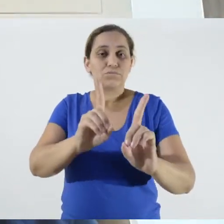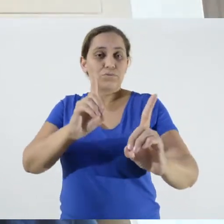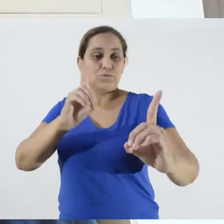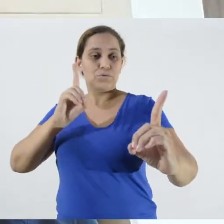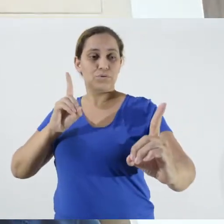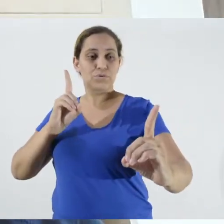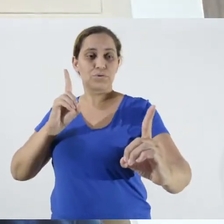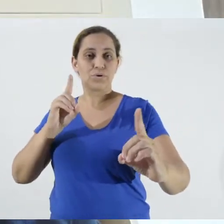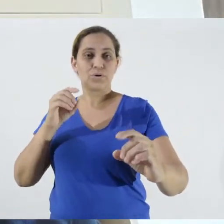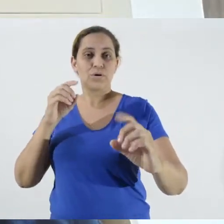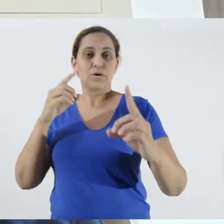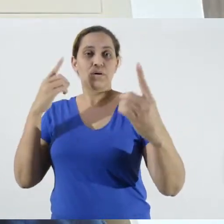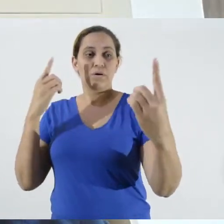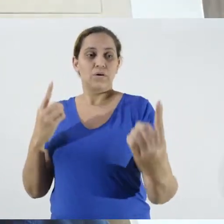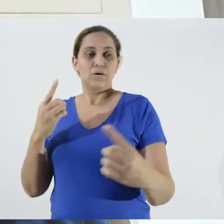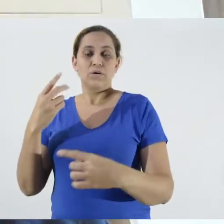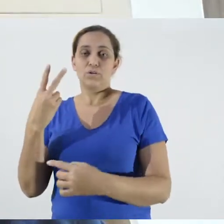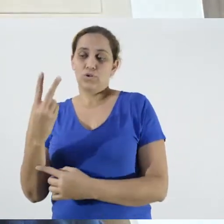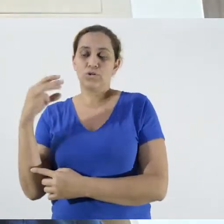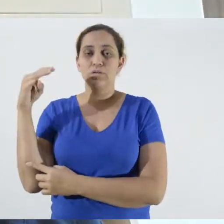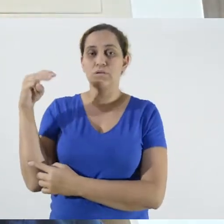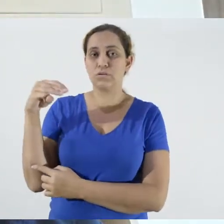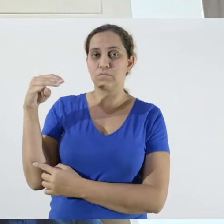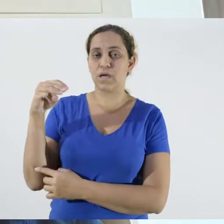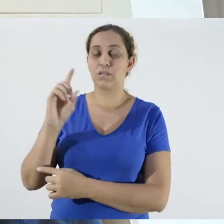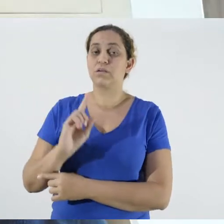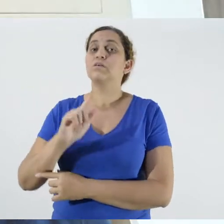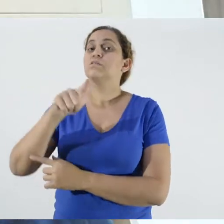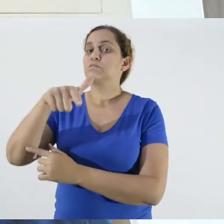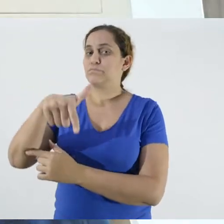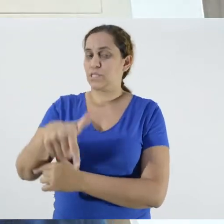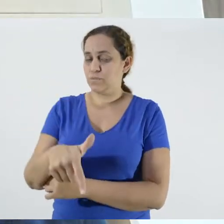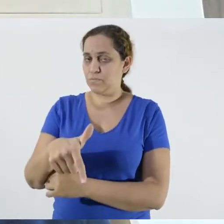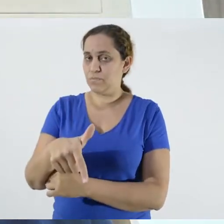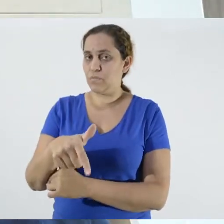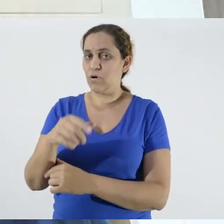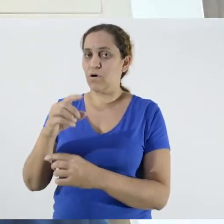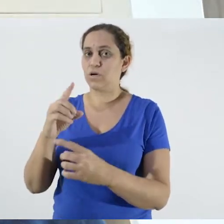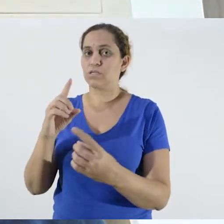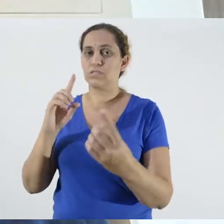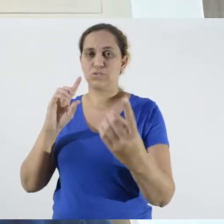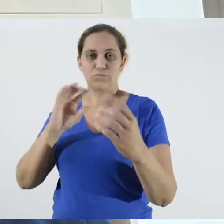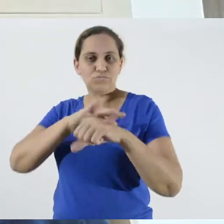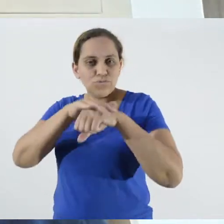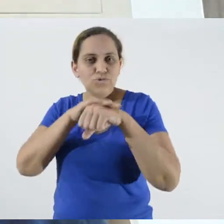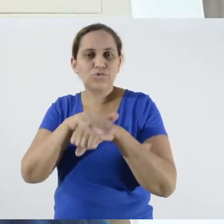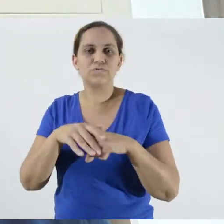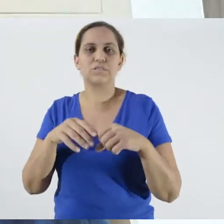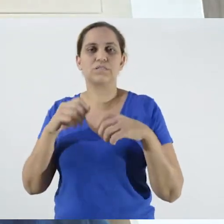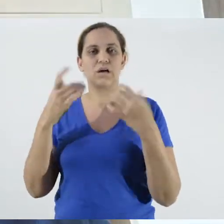And that, after the meeting, they should do a certain procedure, such as washing their hands and